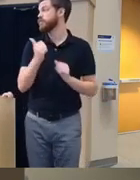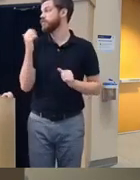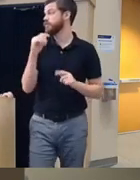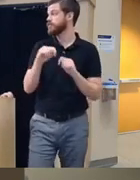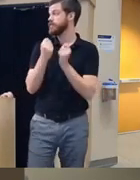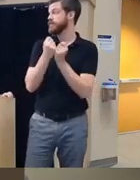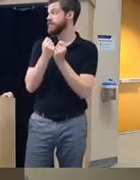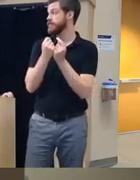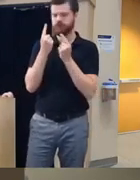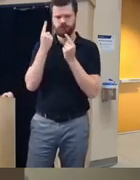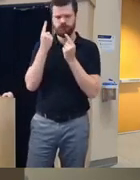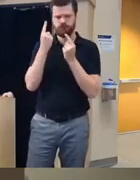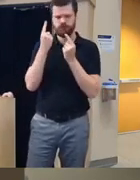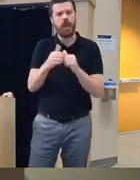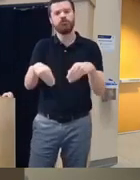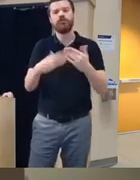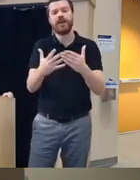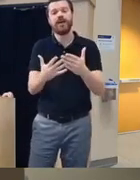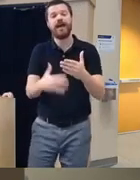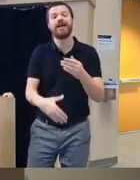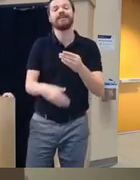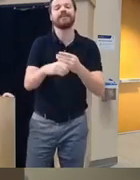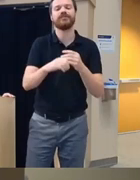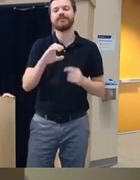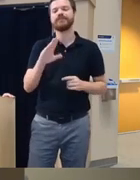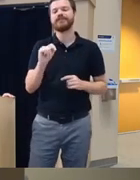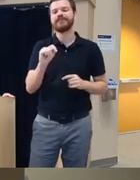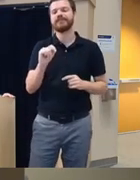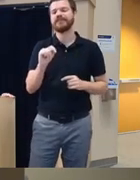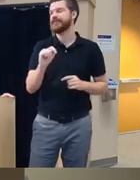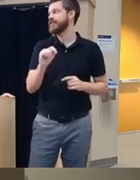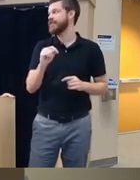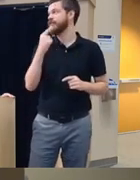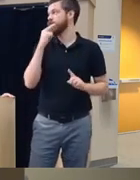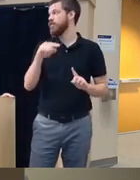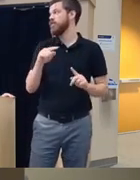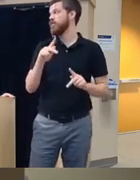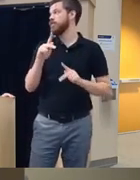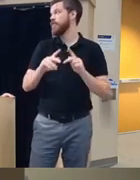thinking about how to provide additional CBT addons for these population will pison by the